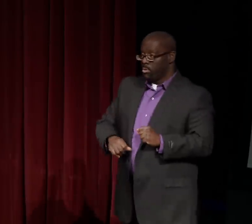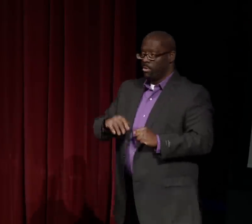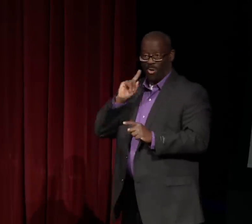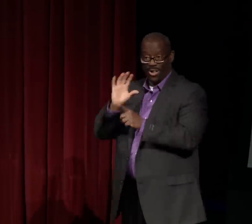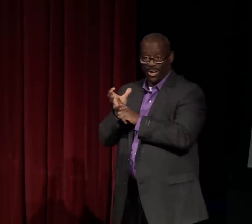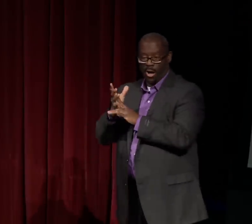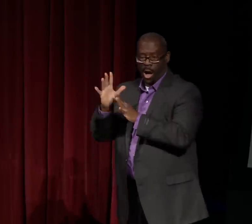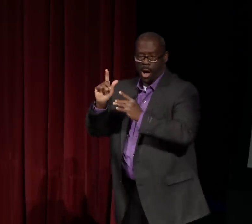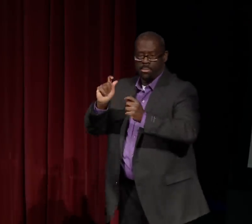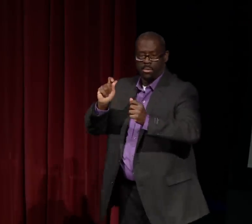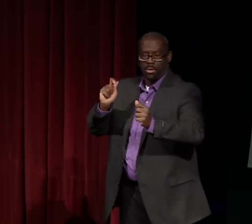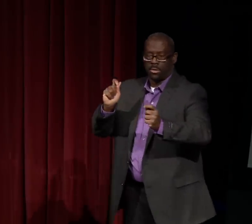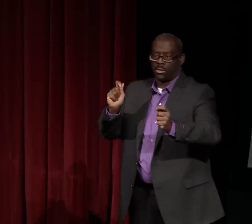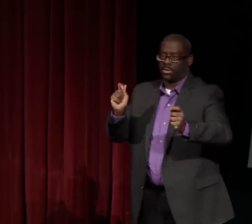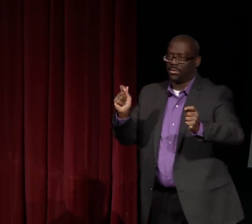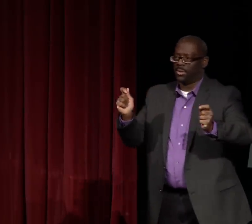And think about her first work and compare that to this.